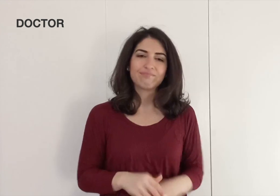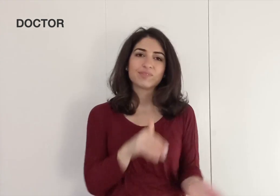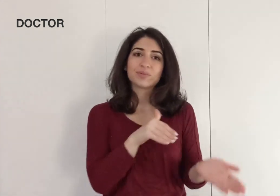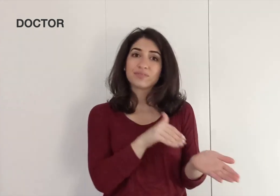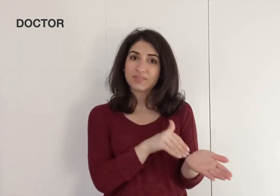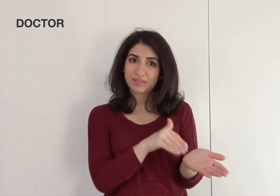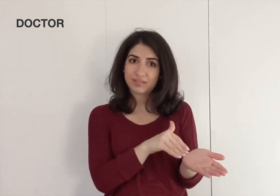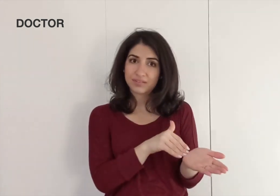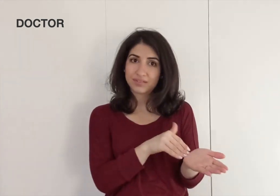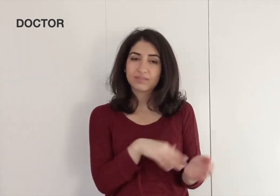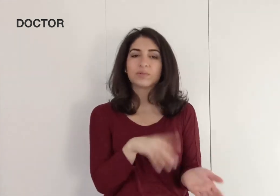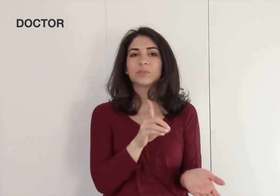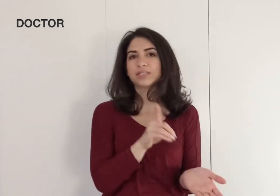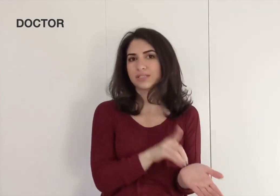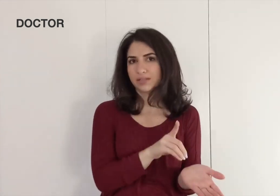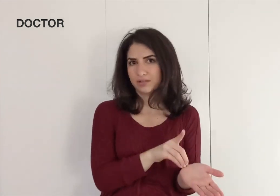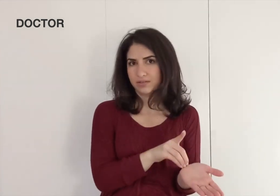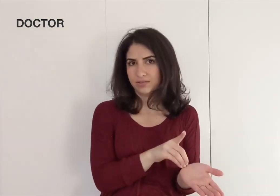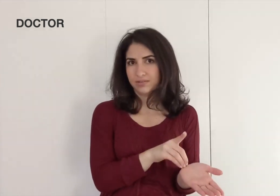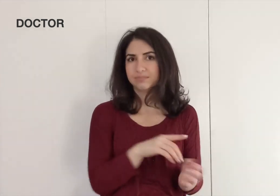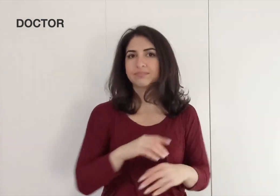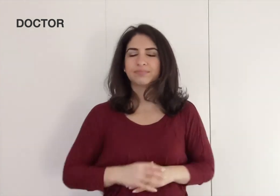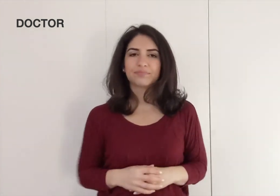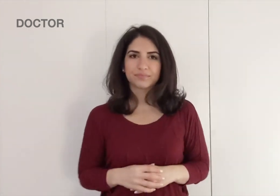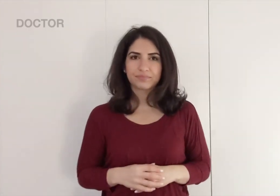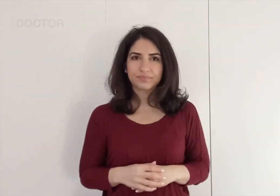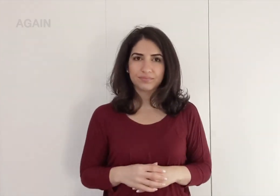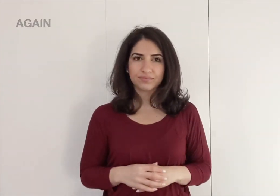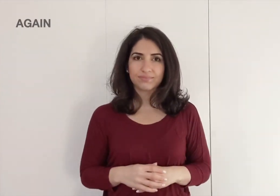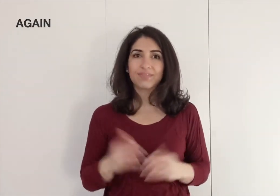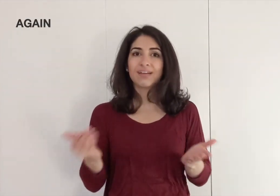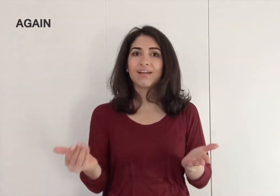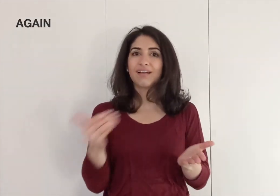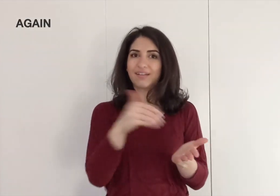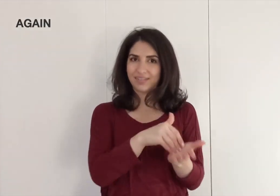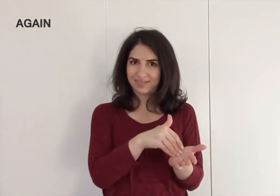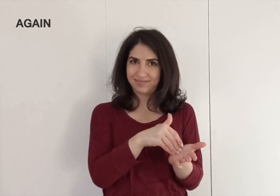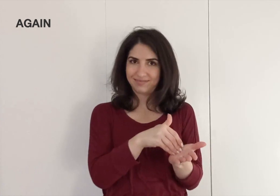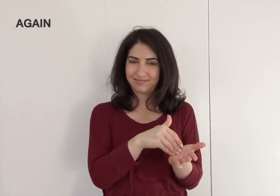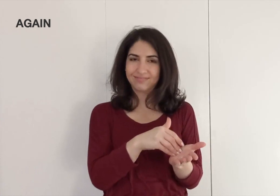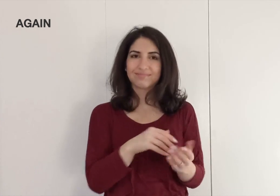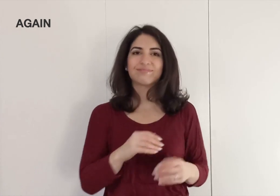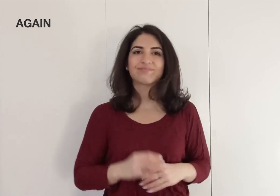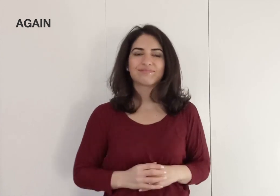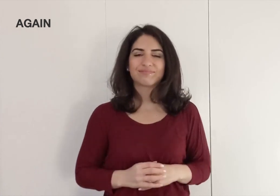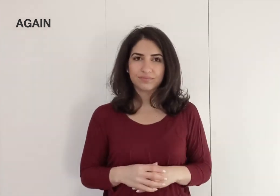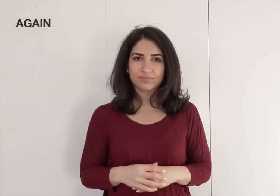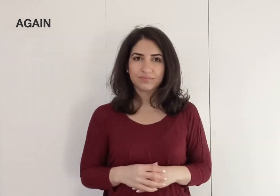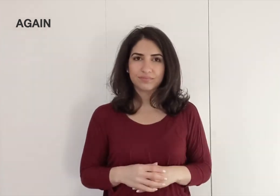DOCTOR, or DOCTOR. AGAIN